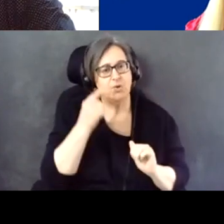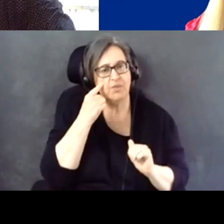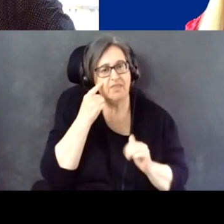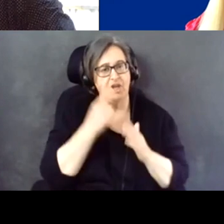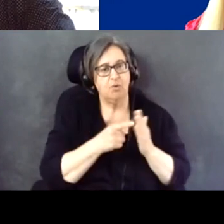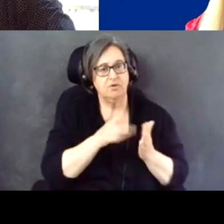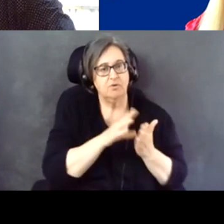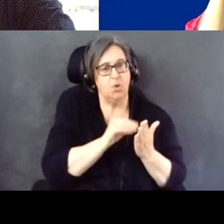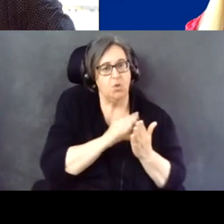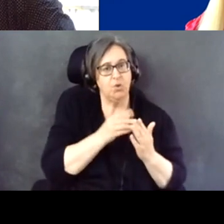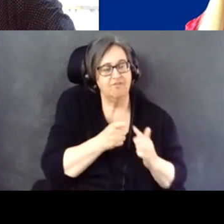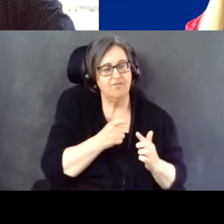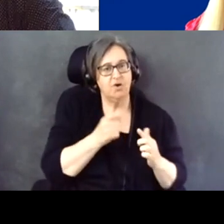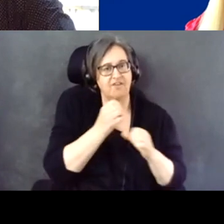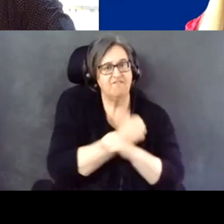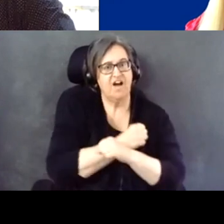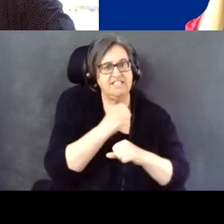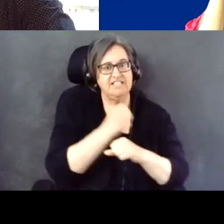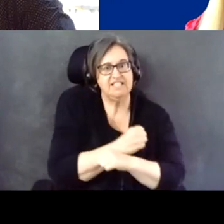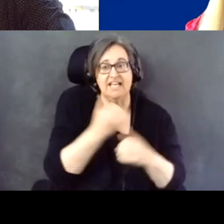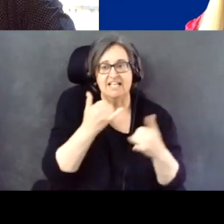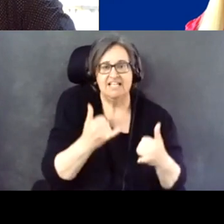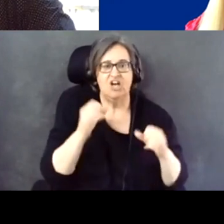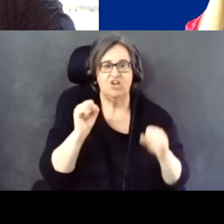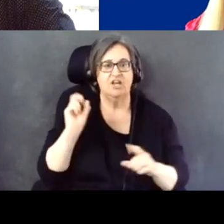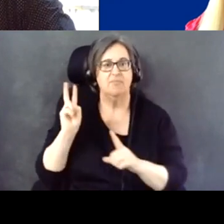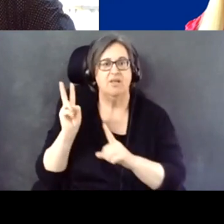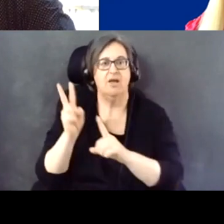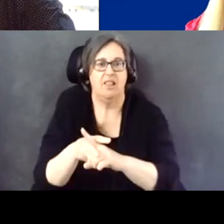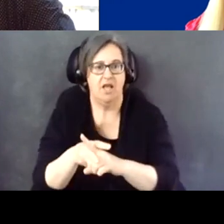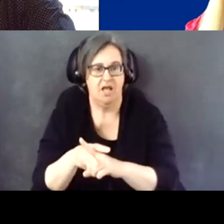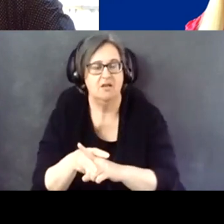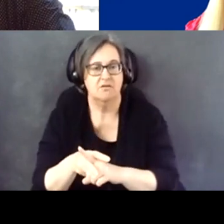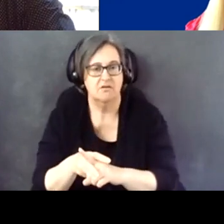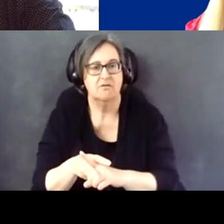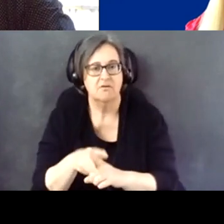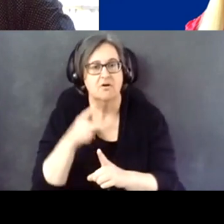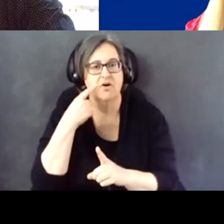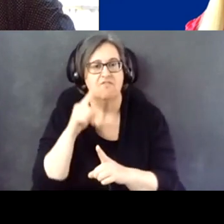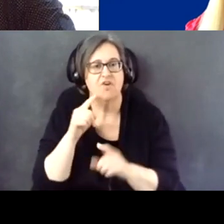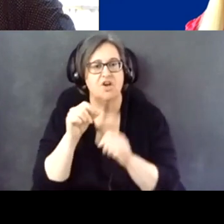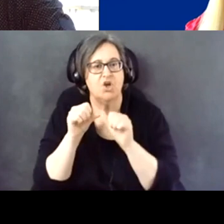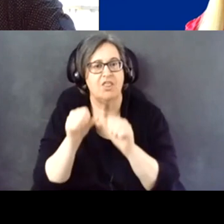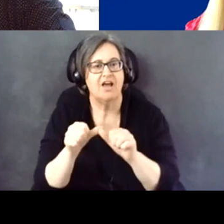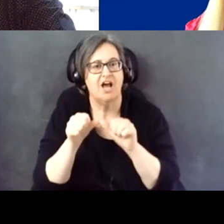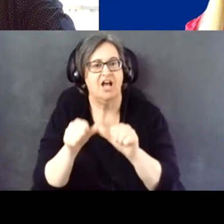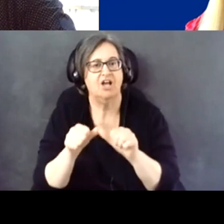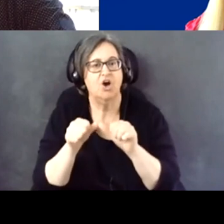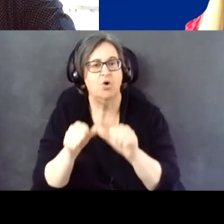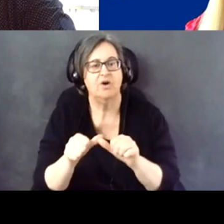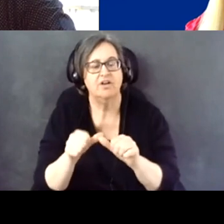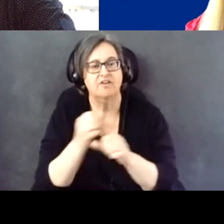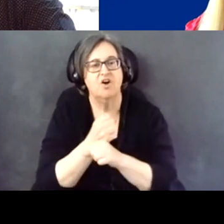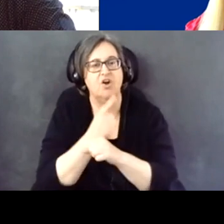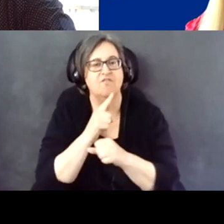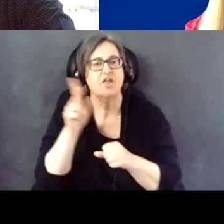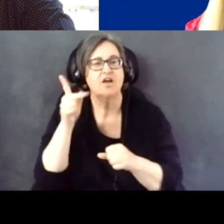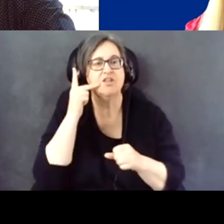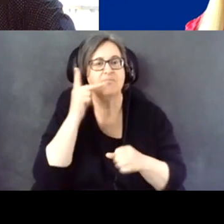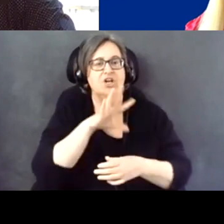from those fights now can be transferred and applied for the ongoing fight for political inclusion of all people with disabilities?